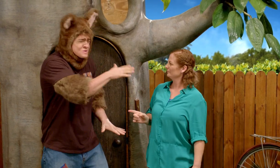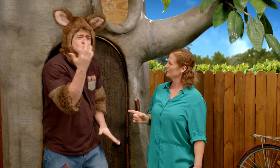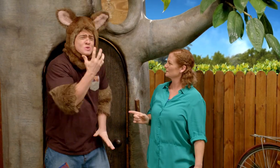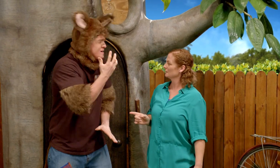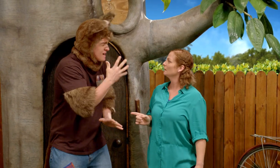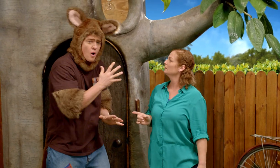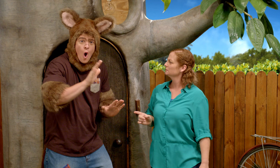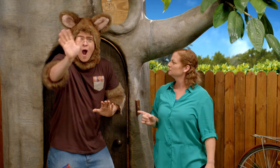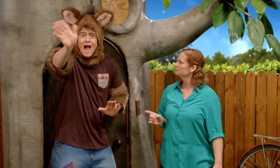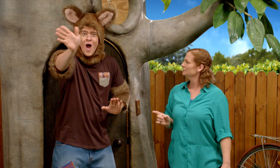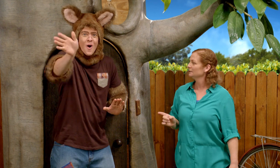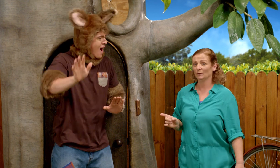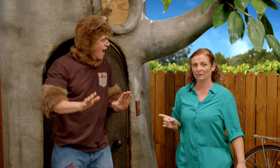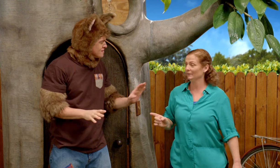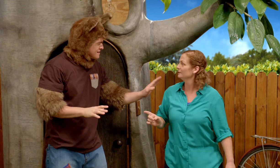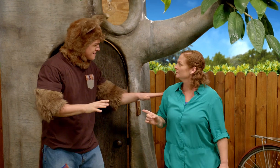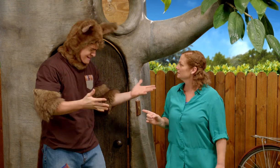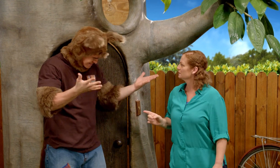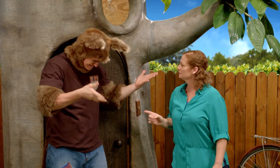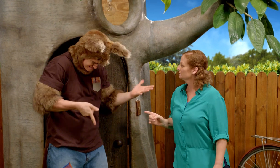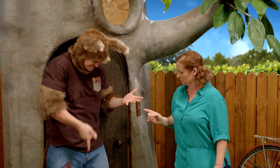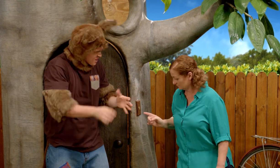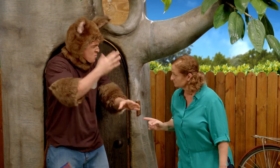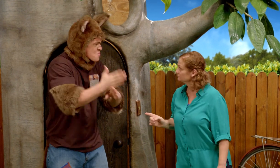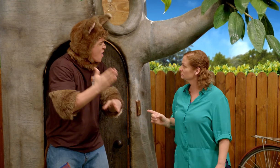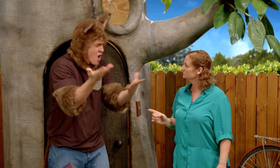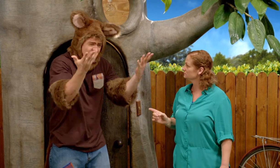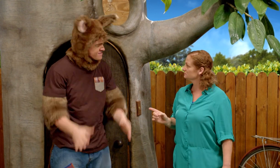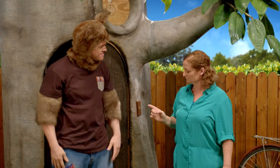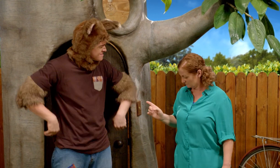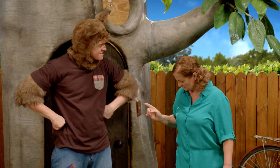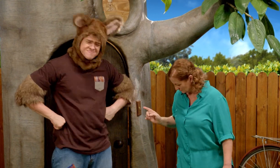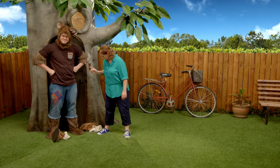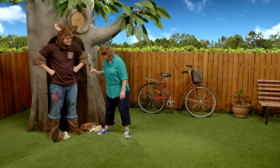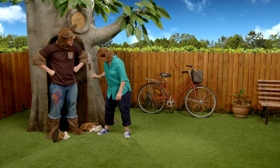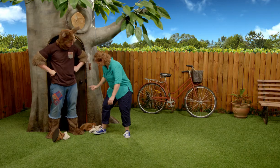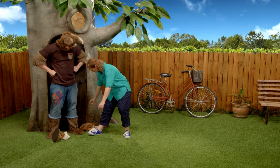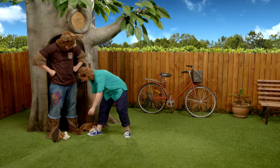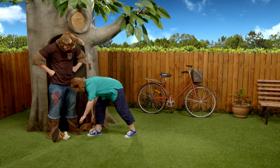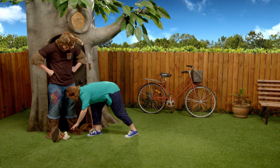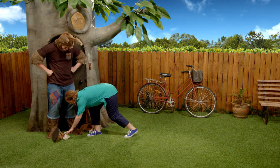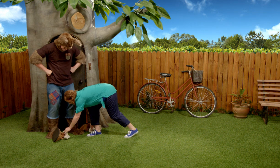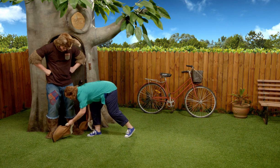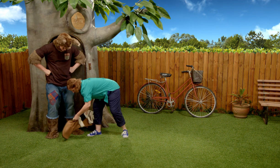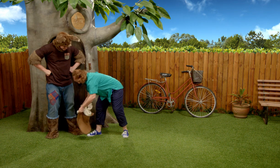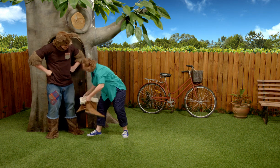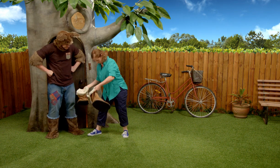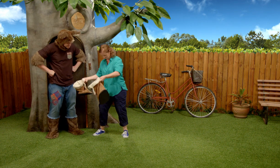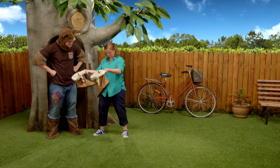Oh I'm sorry, hello everyone. But Sally my boots don't work. Hm?